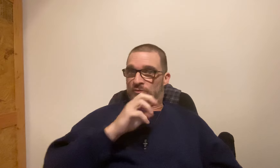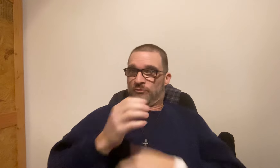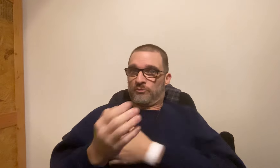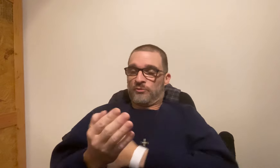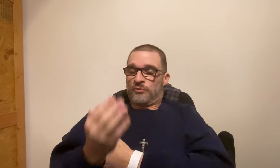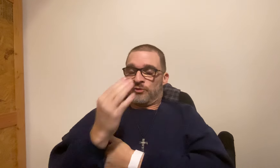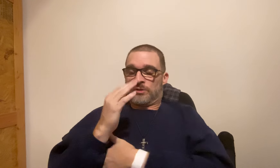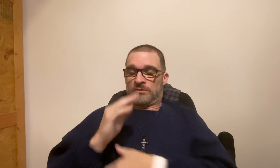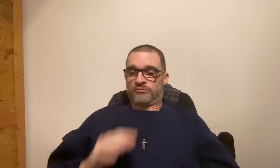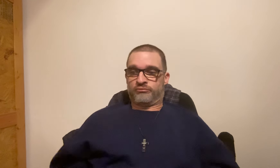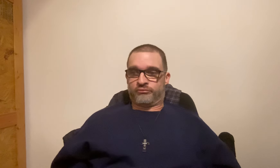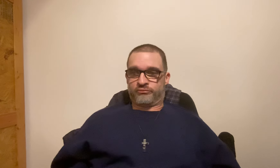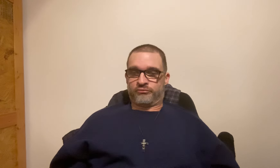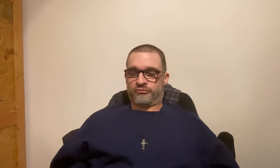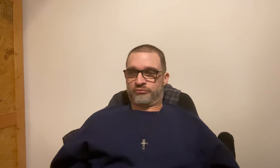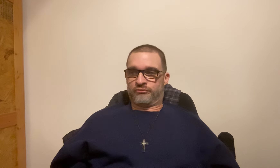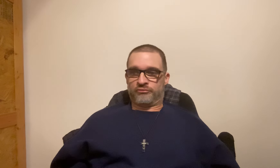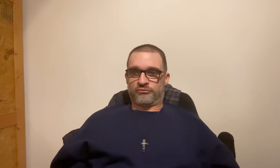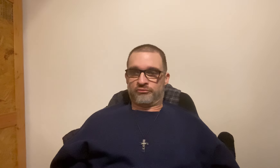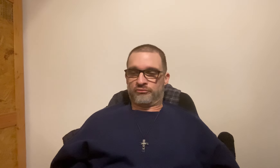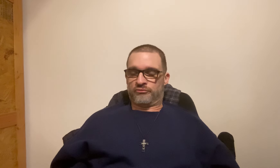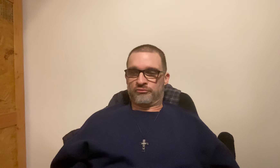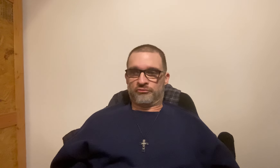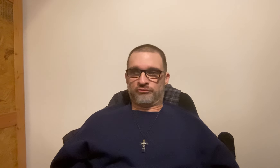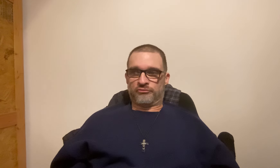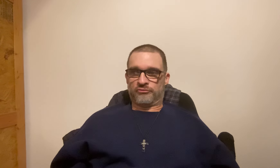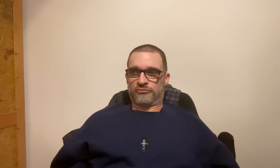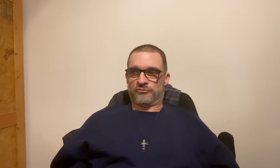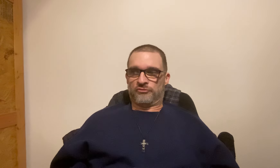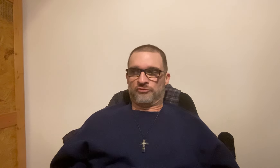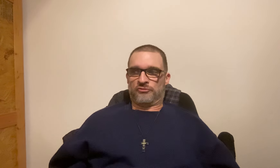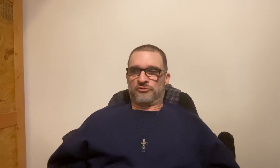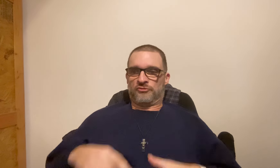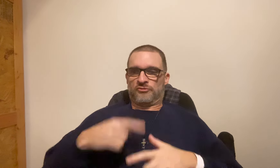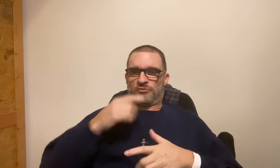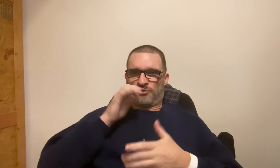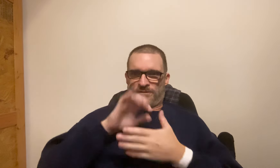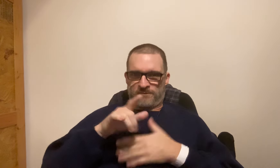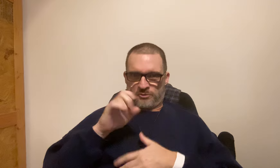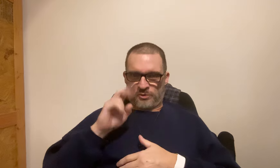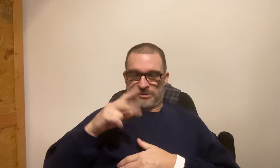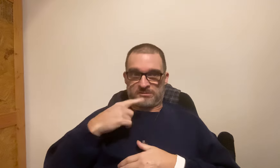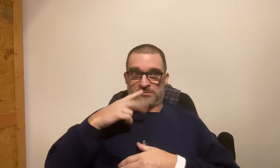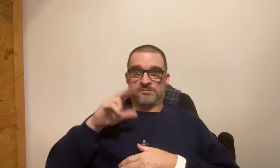That was a weird morning. *pfft* My wife asked me if I was okay?